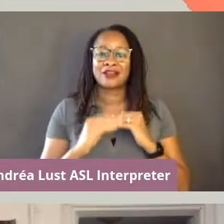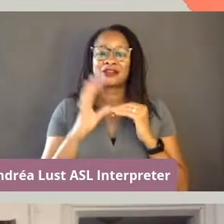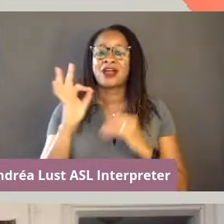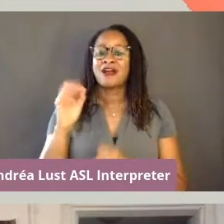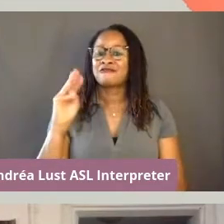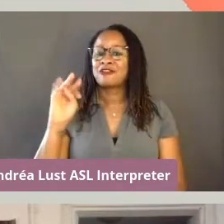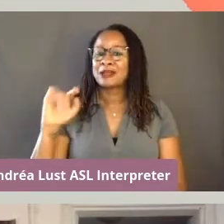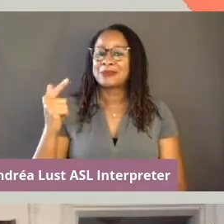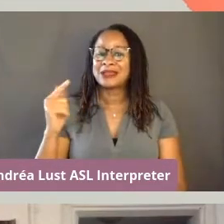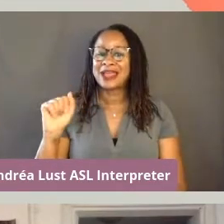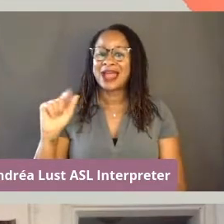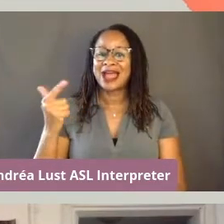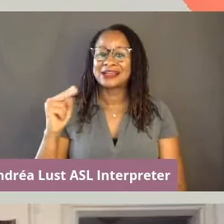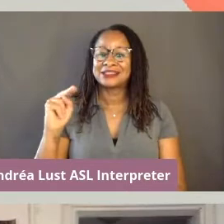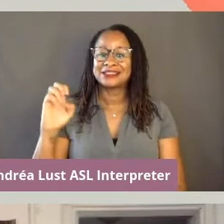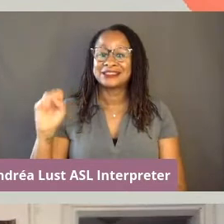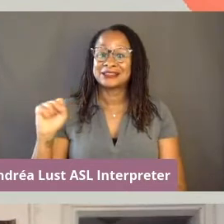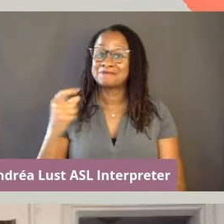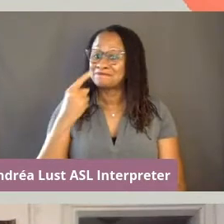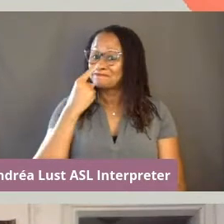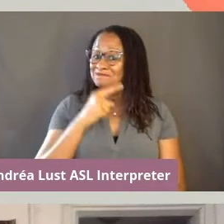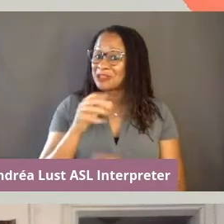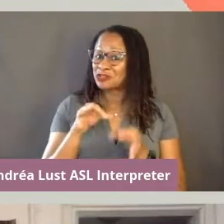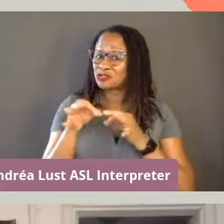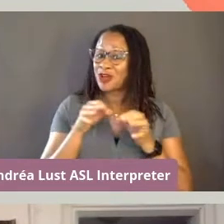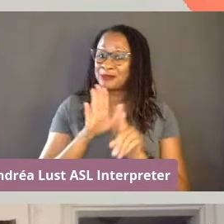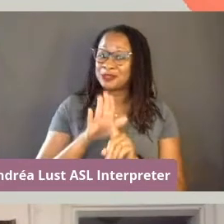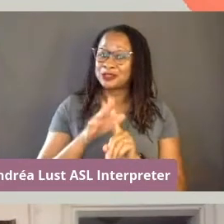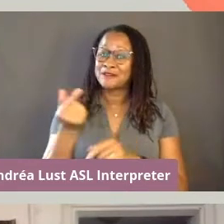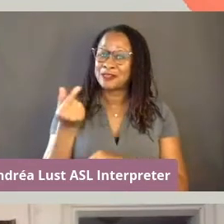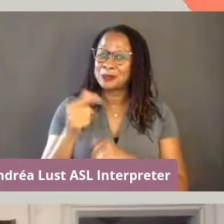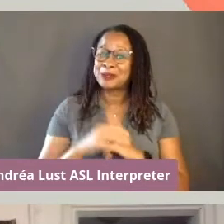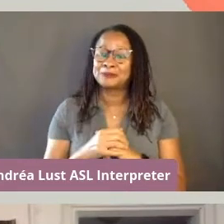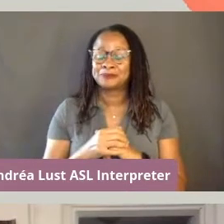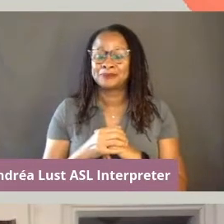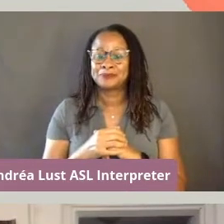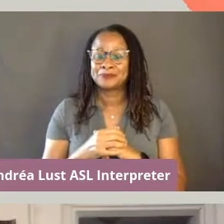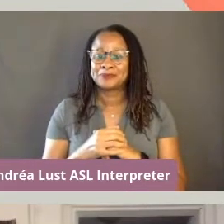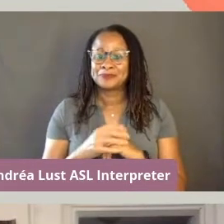Could you also describe yourself a little bit to us. I'm so happy to be here.